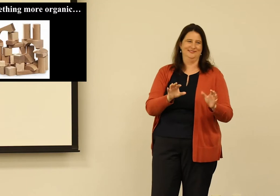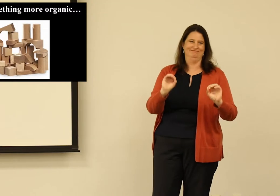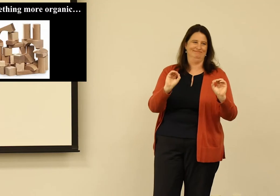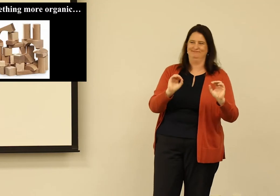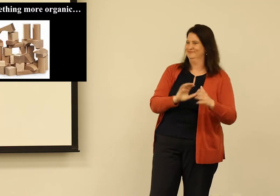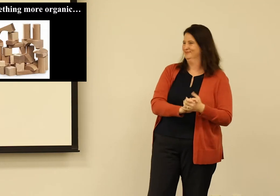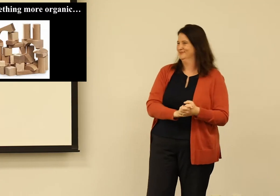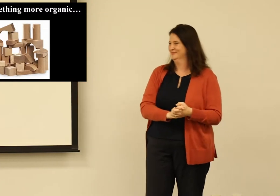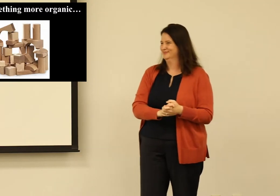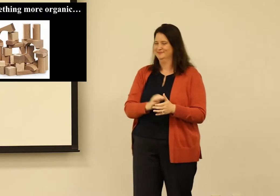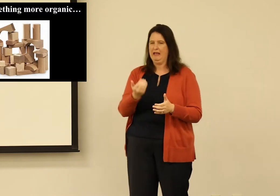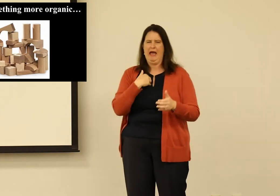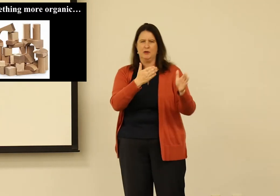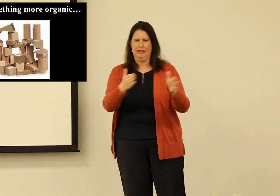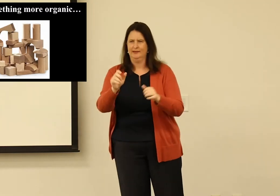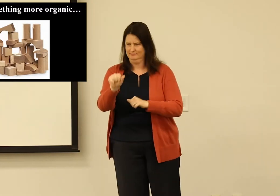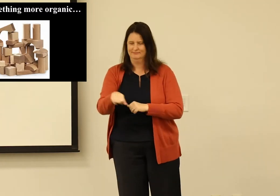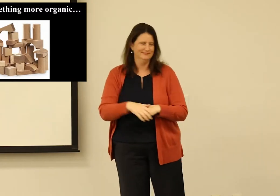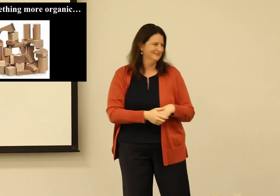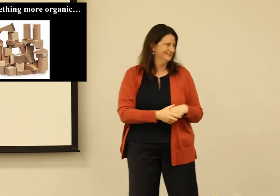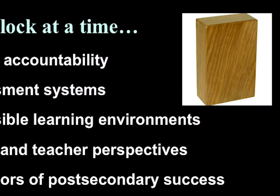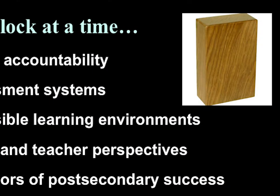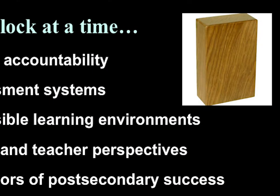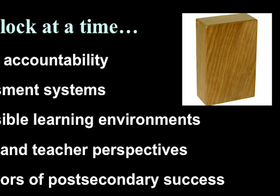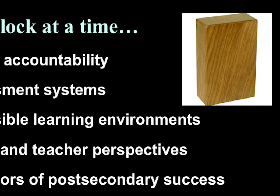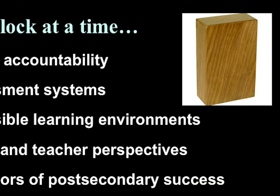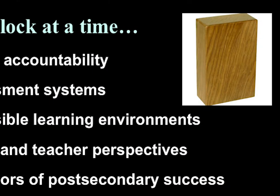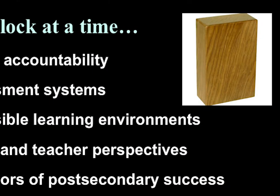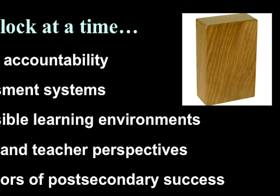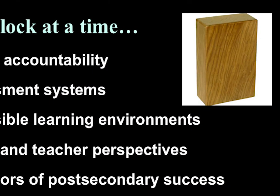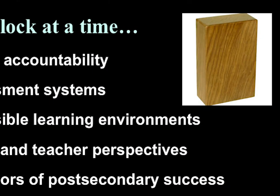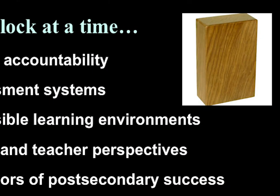But that's not what I tell my students. We tell them, you gotta have a plan.